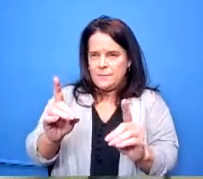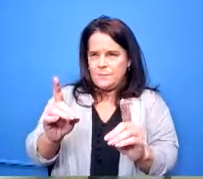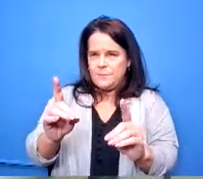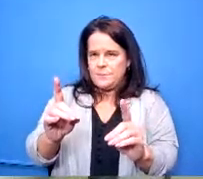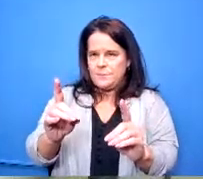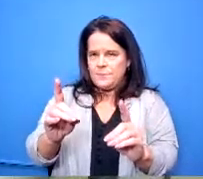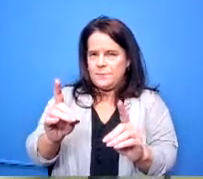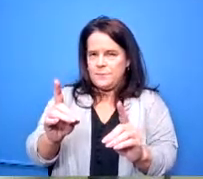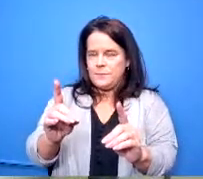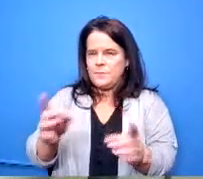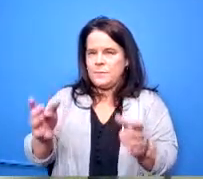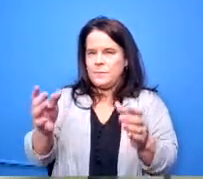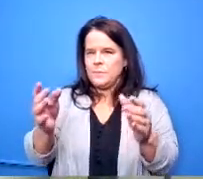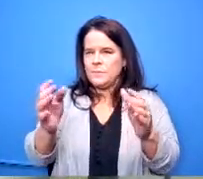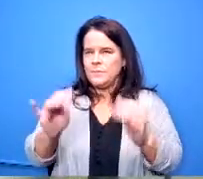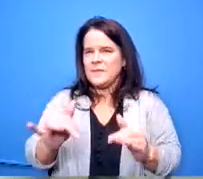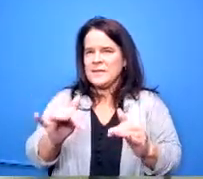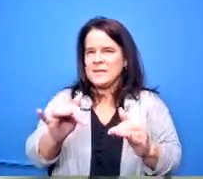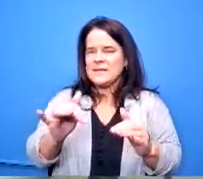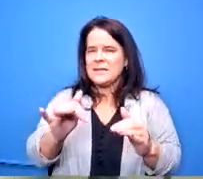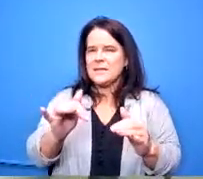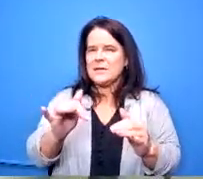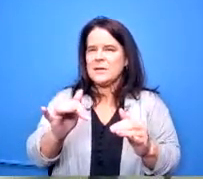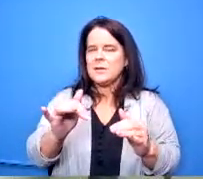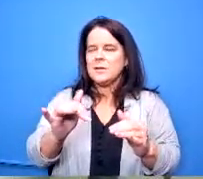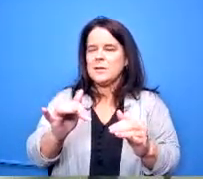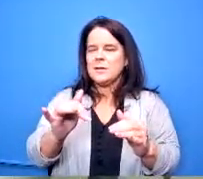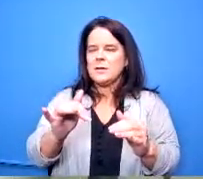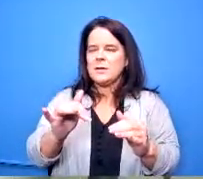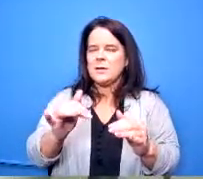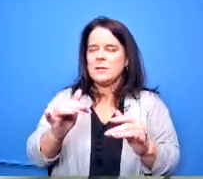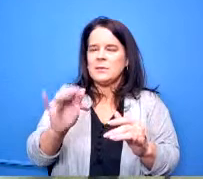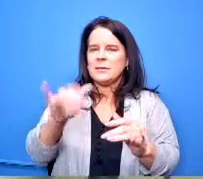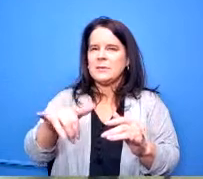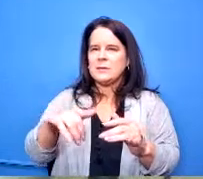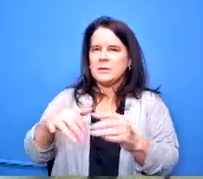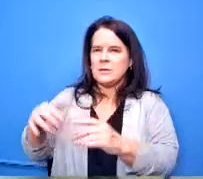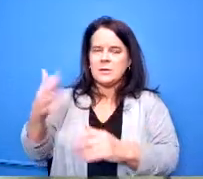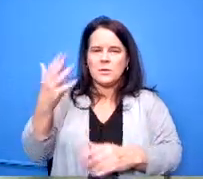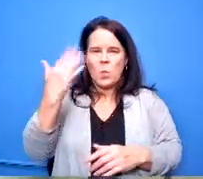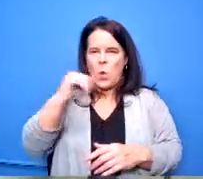mean that that's the schools that that is going to right because of the cohort so why not put because